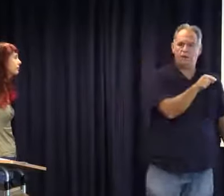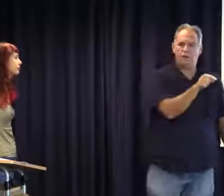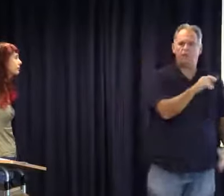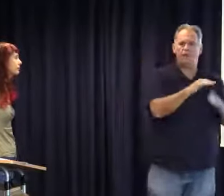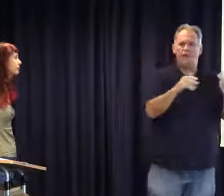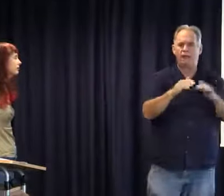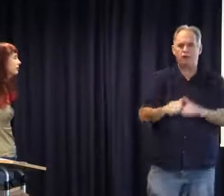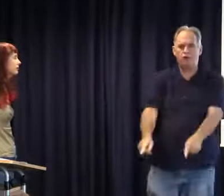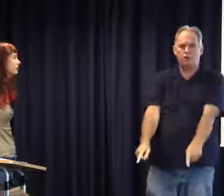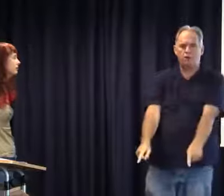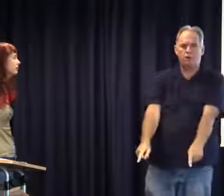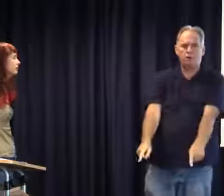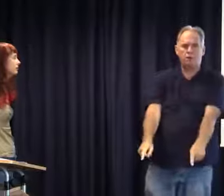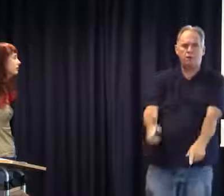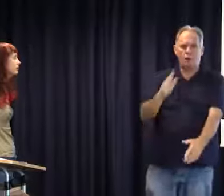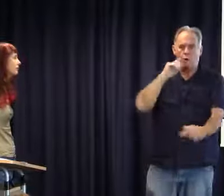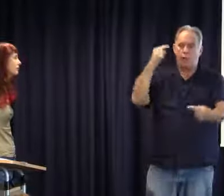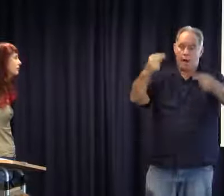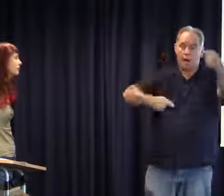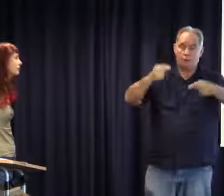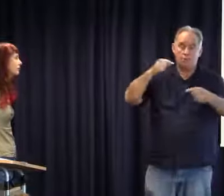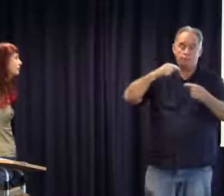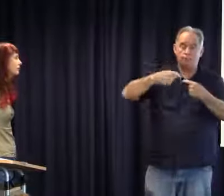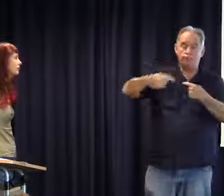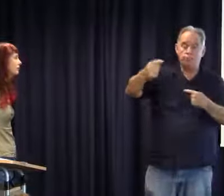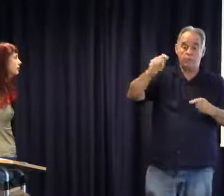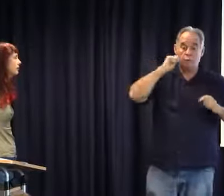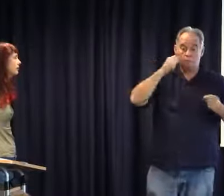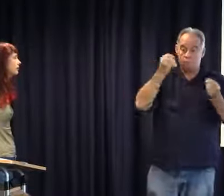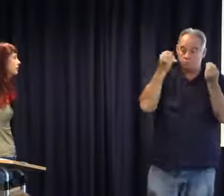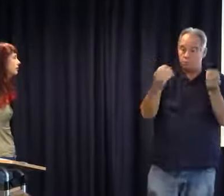they're available. The teachers are using it elsewhere and it is not fair for the education